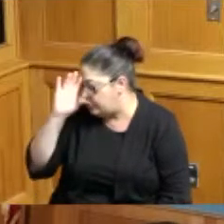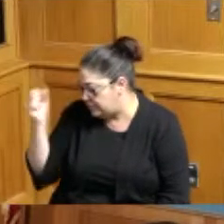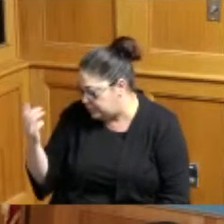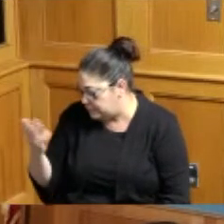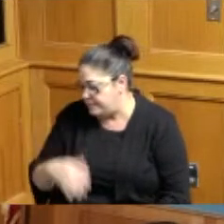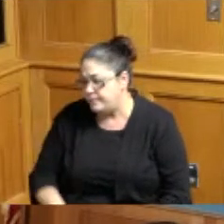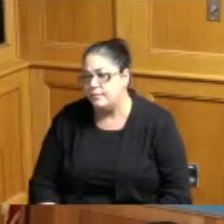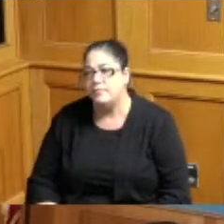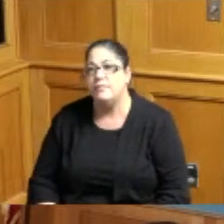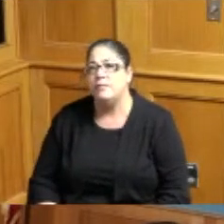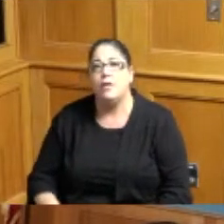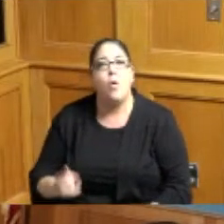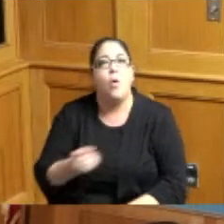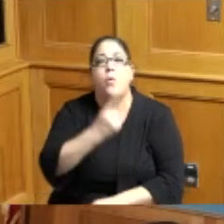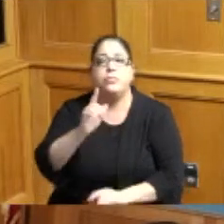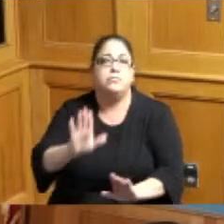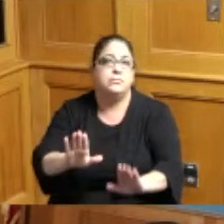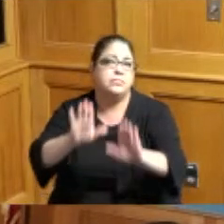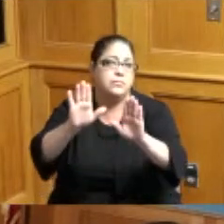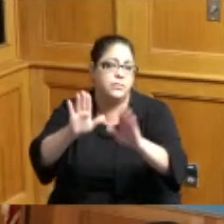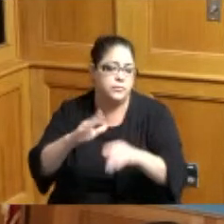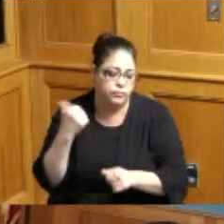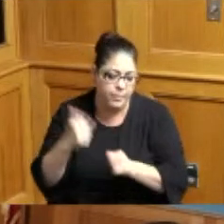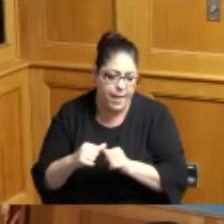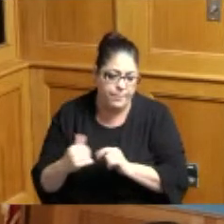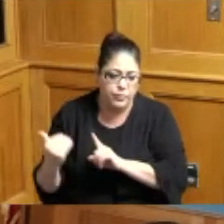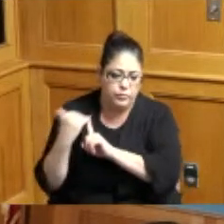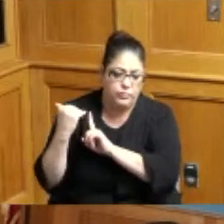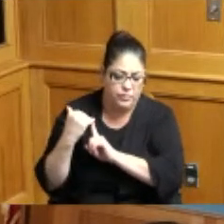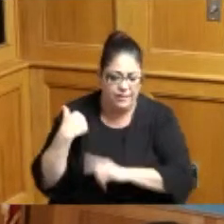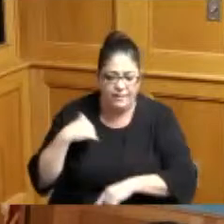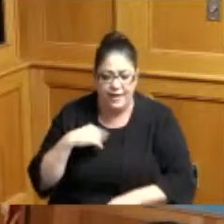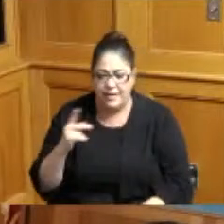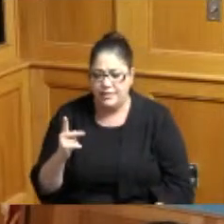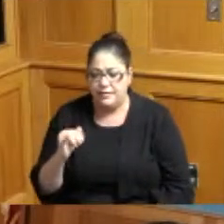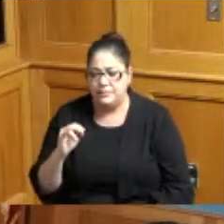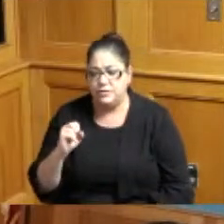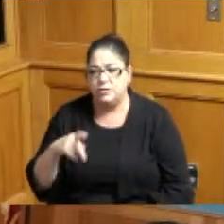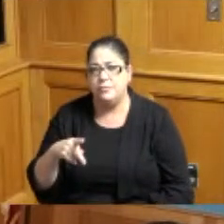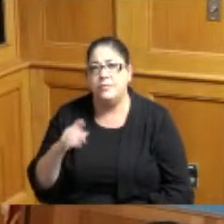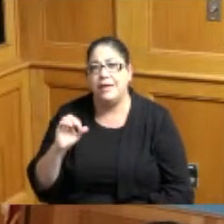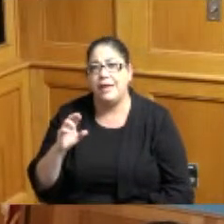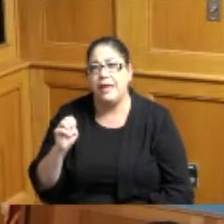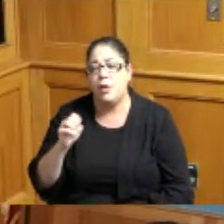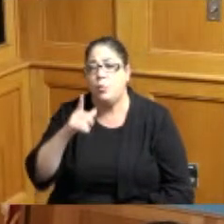I think it's always great to be reminded of the kinship care providers in this community they